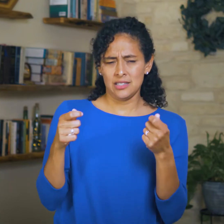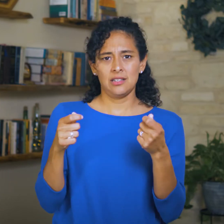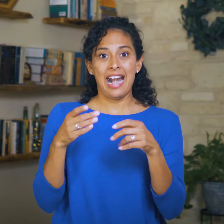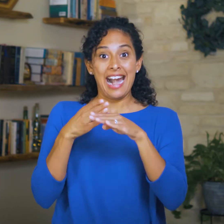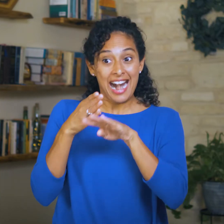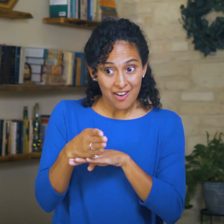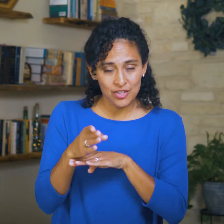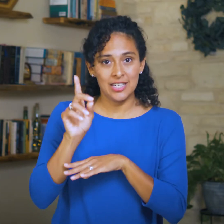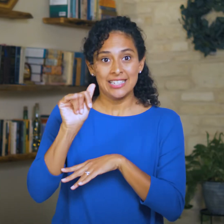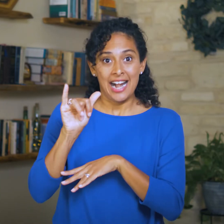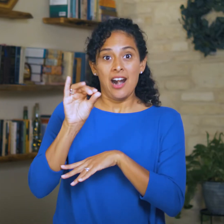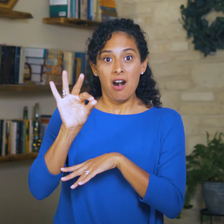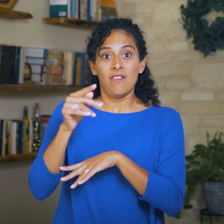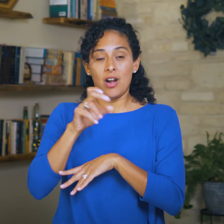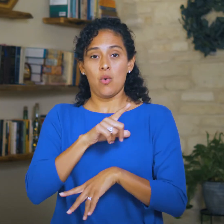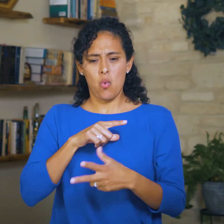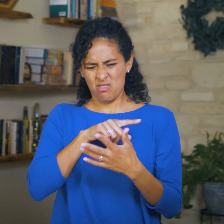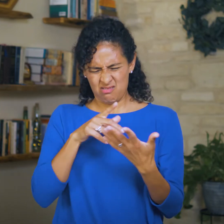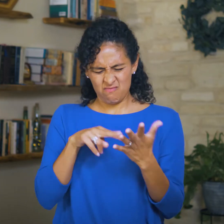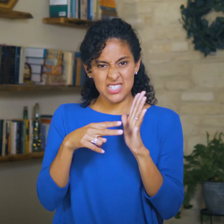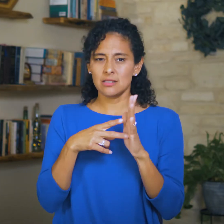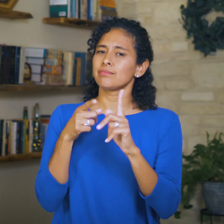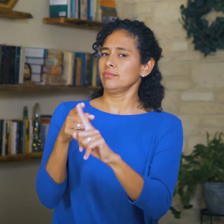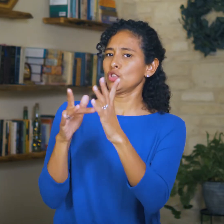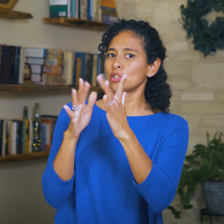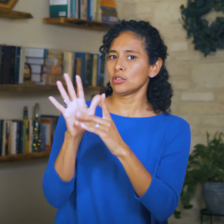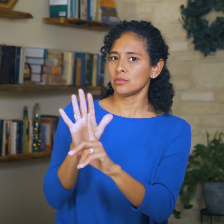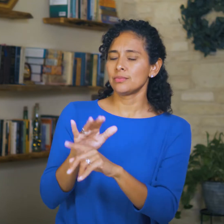after the day of the Lord, it points to Jesus.